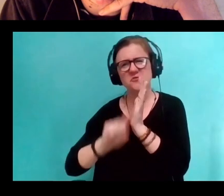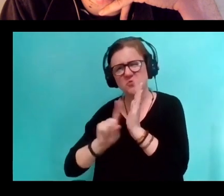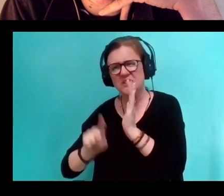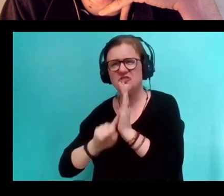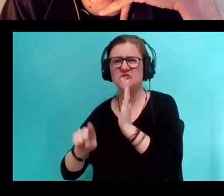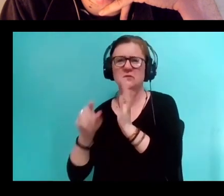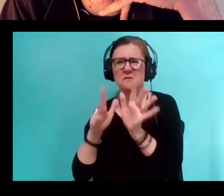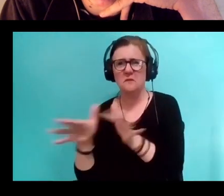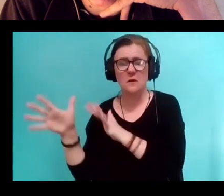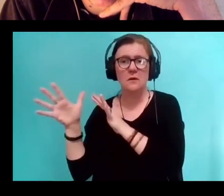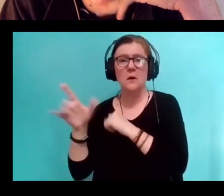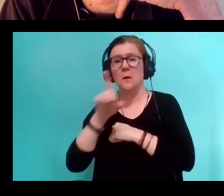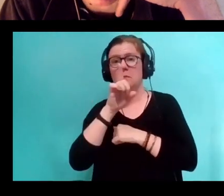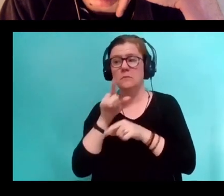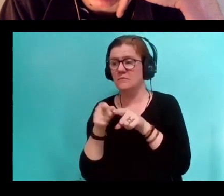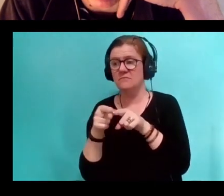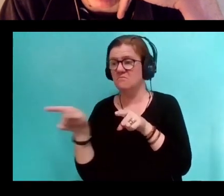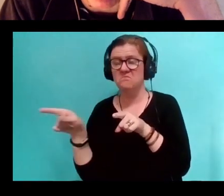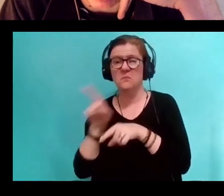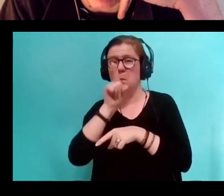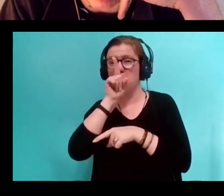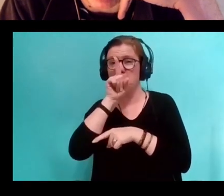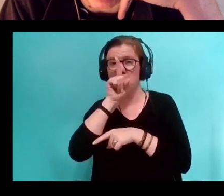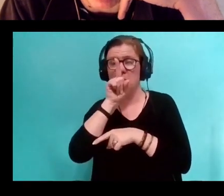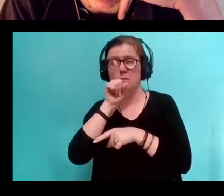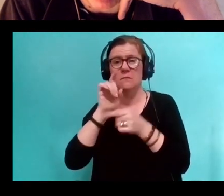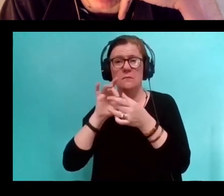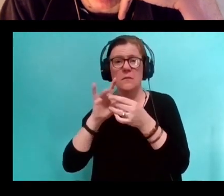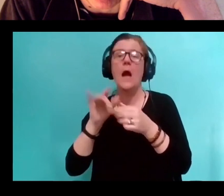And nobody had, there's a lot of stuff about beauty,